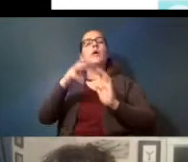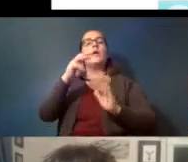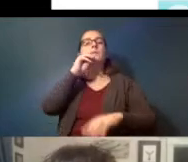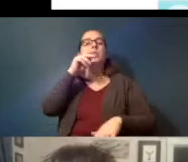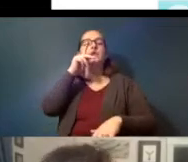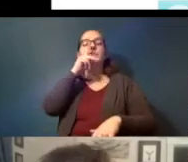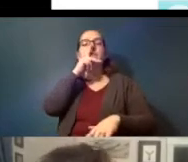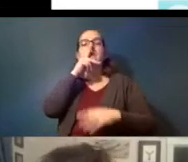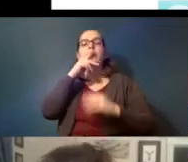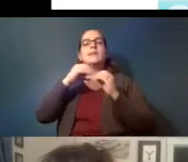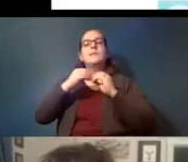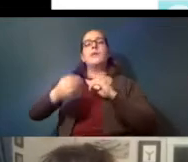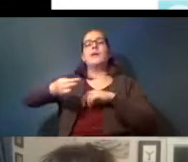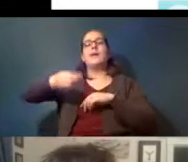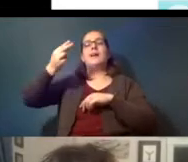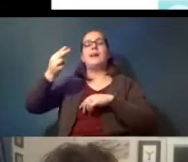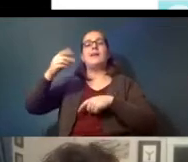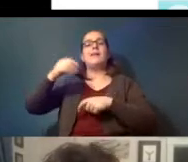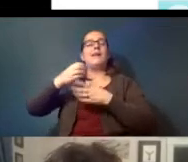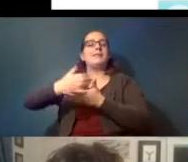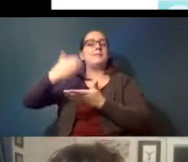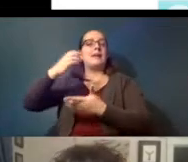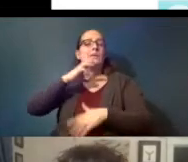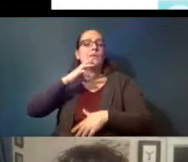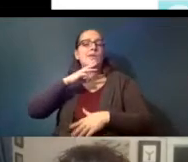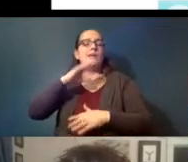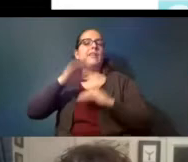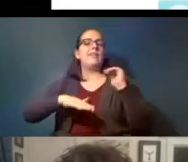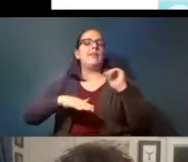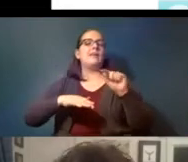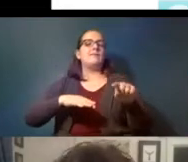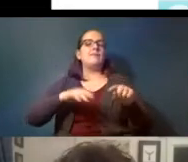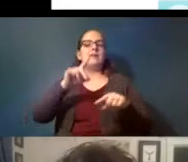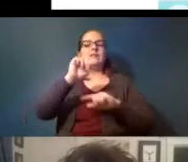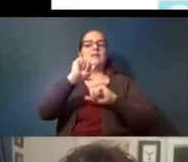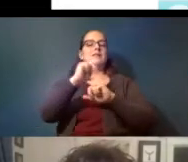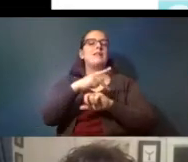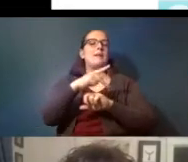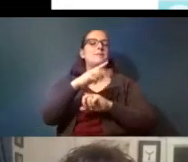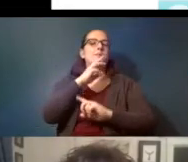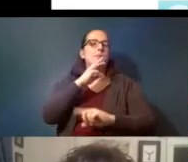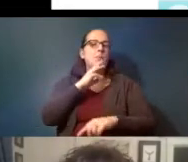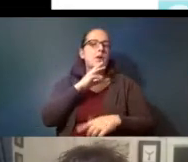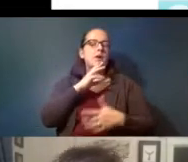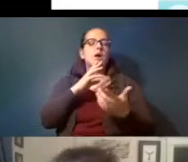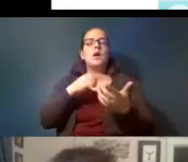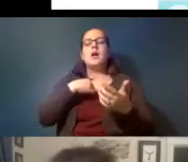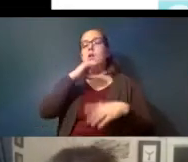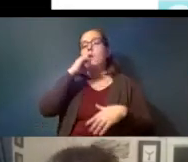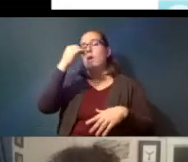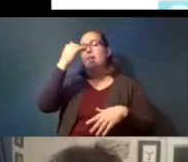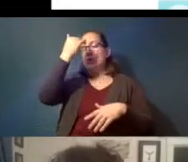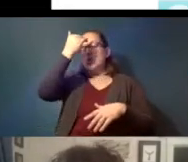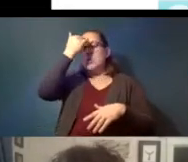much higher in bottled water than they were in tap water i don't think it's known exactly why that is